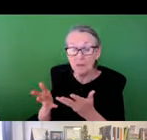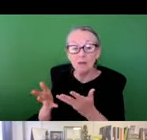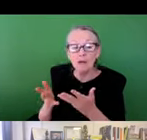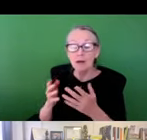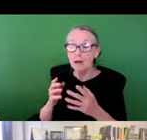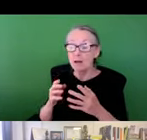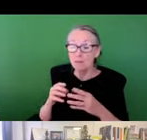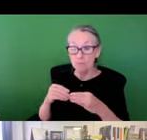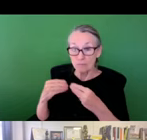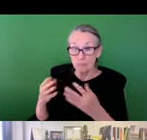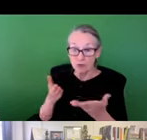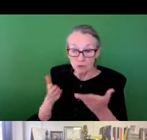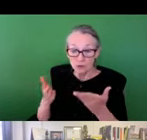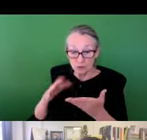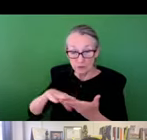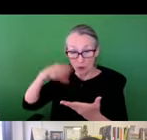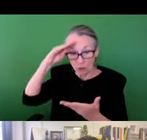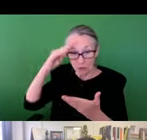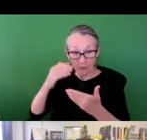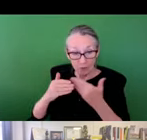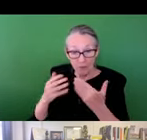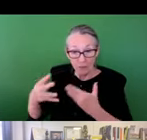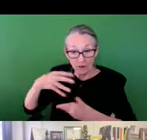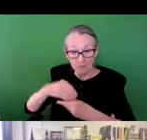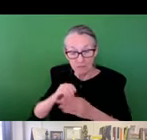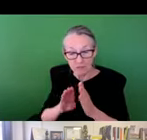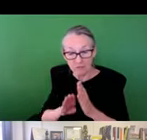involving this process of community engagement by way of service learning